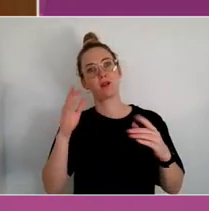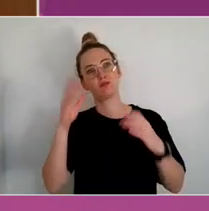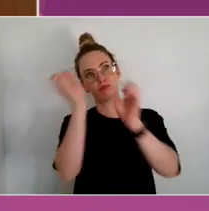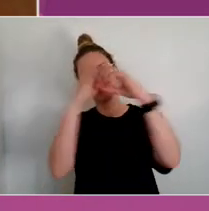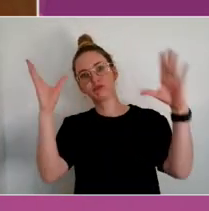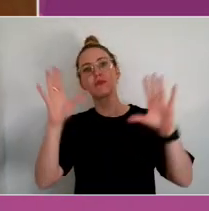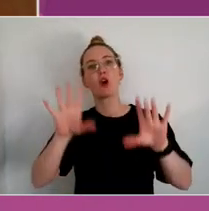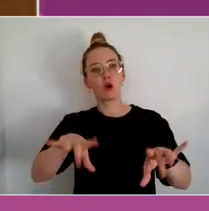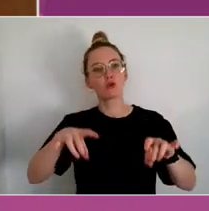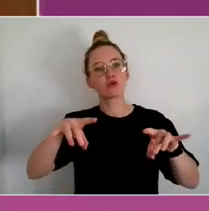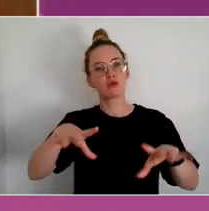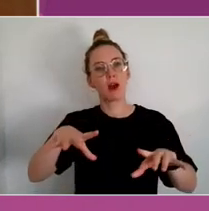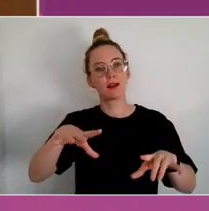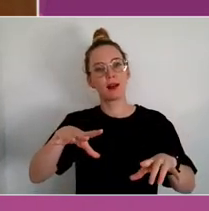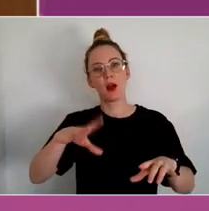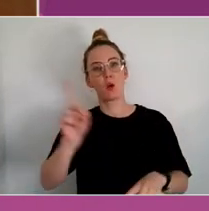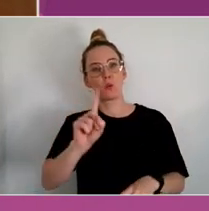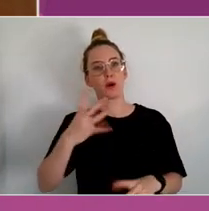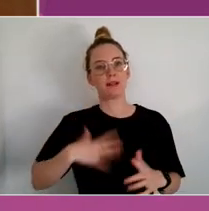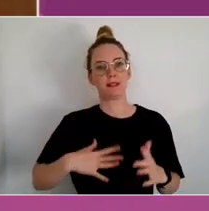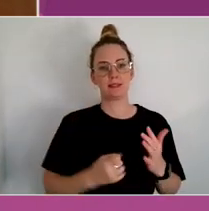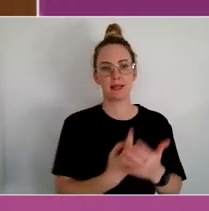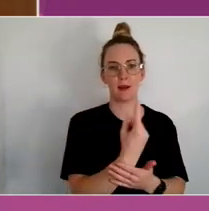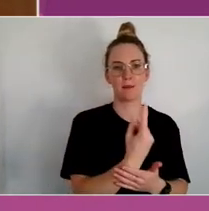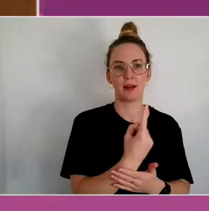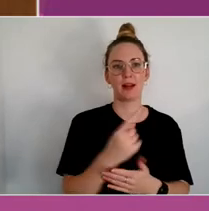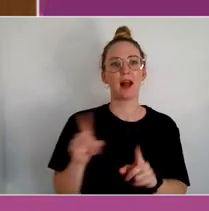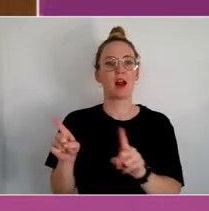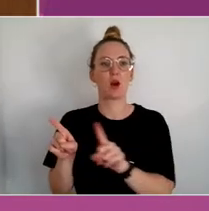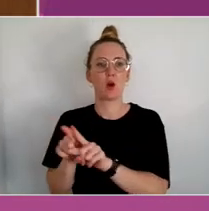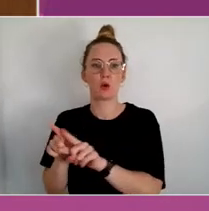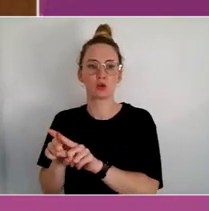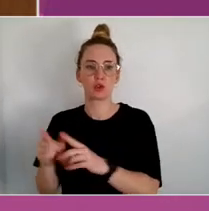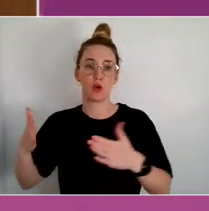goals, in terms of what cultural capacities can bring.